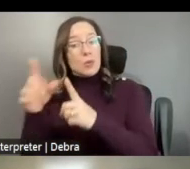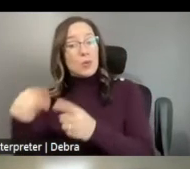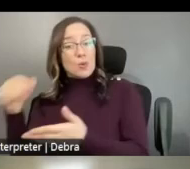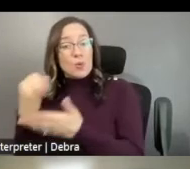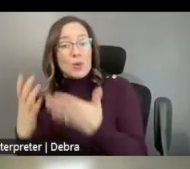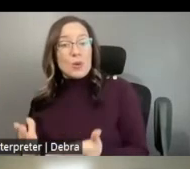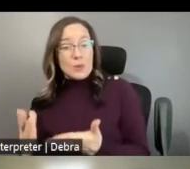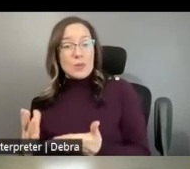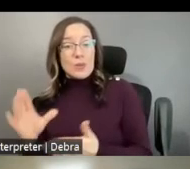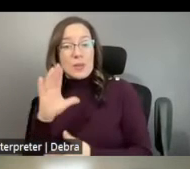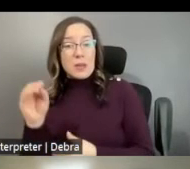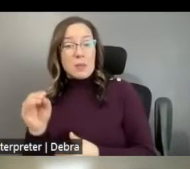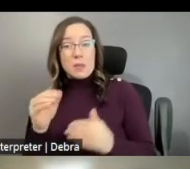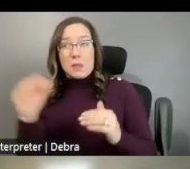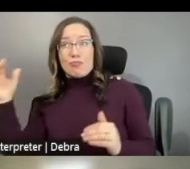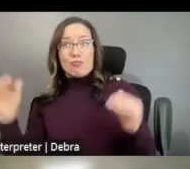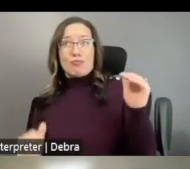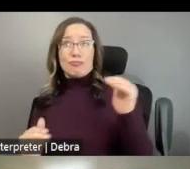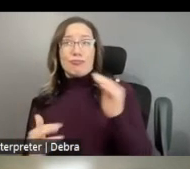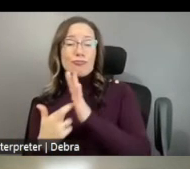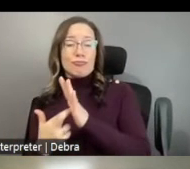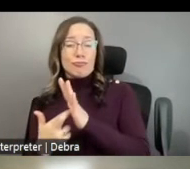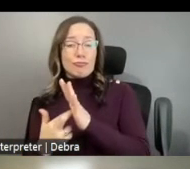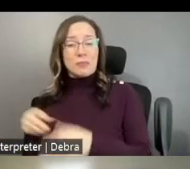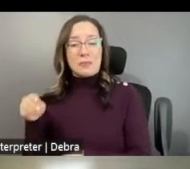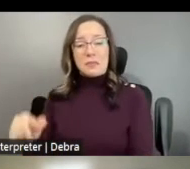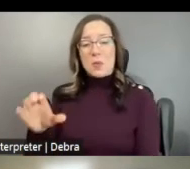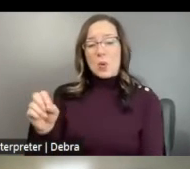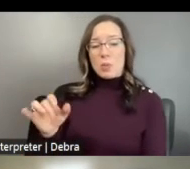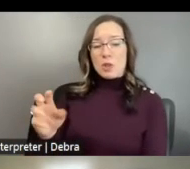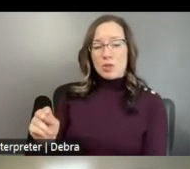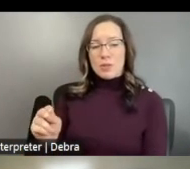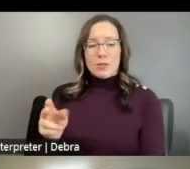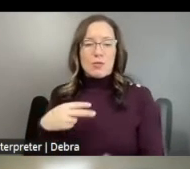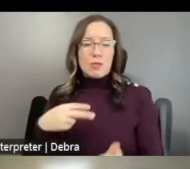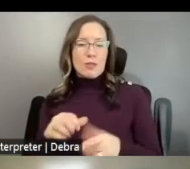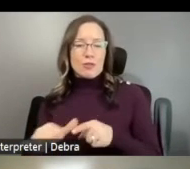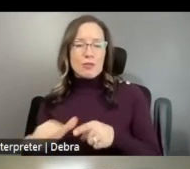UNDERREPRESENTED. THROUGH COMMISSIONING, REHEARSAL PERIODS, RESIDENCIES THAT SUPPORT ARTISTIC